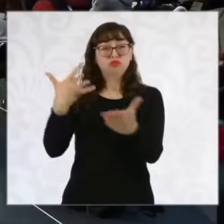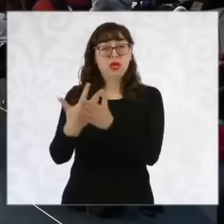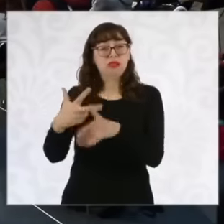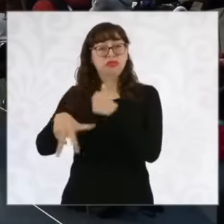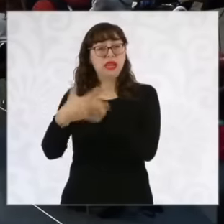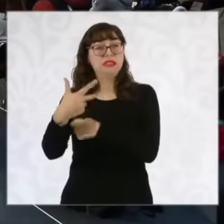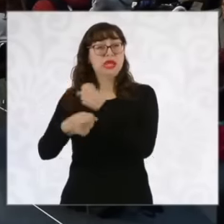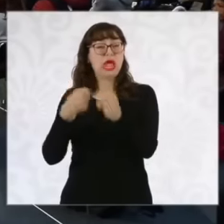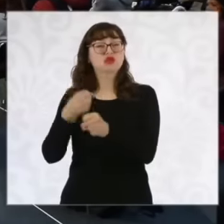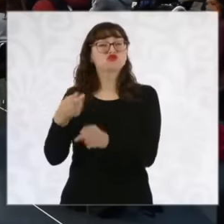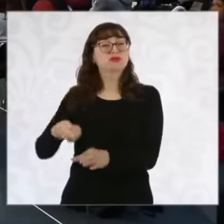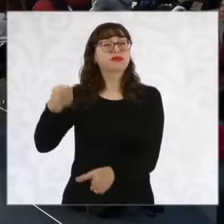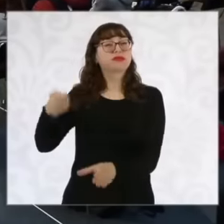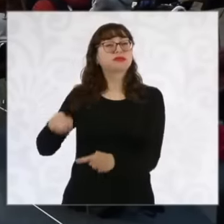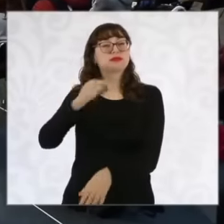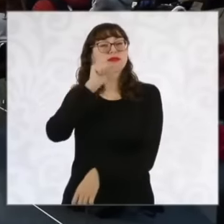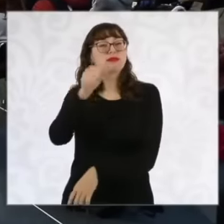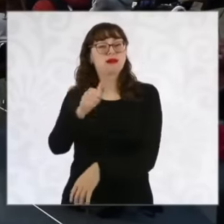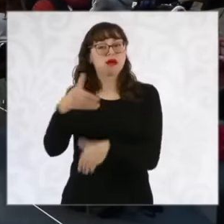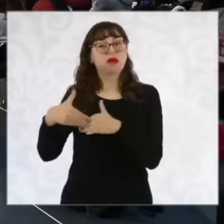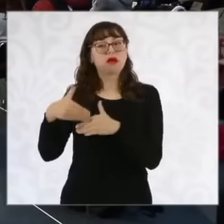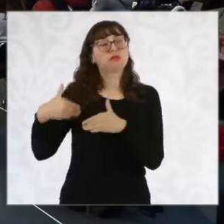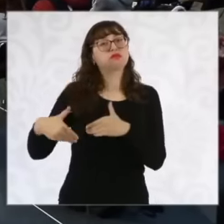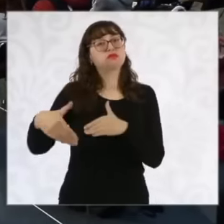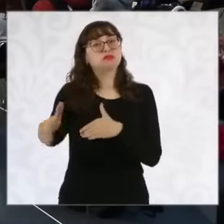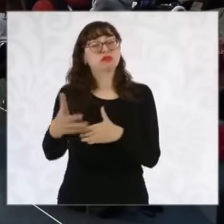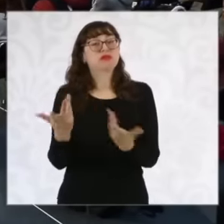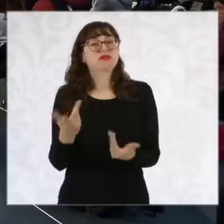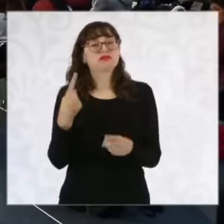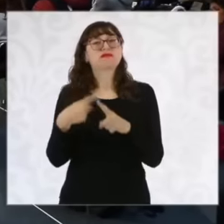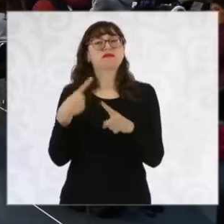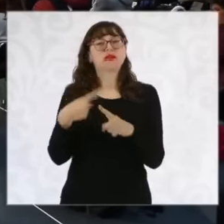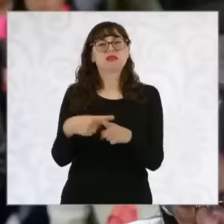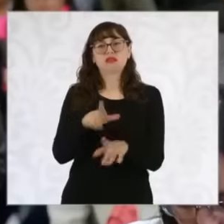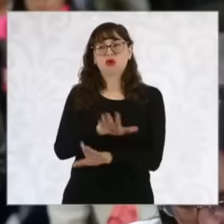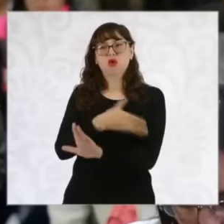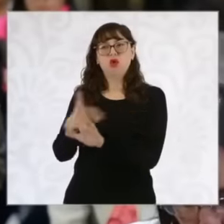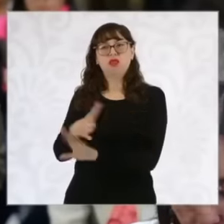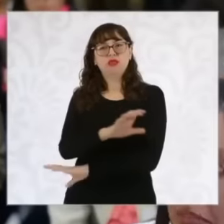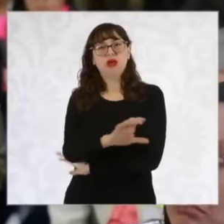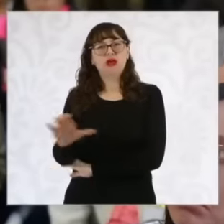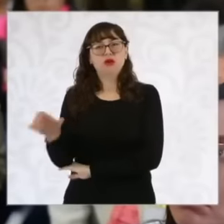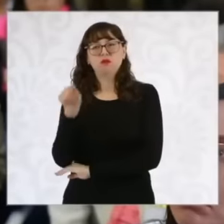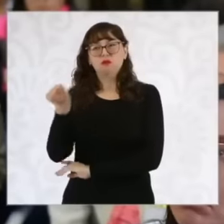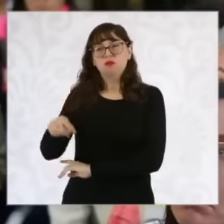balances that we are still experiencing in this country and that correspond to the period of Genaro García